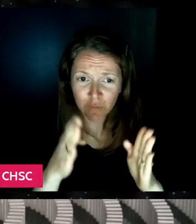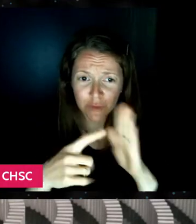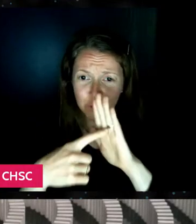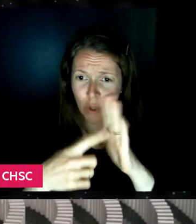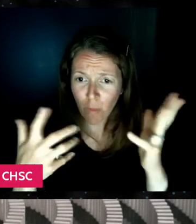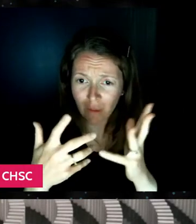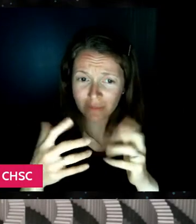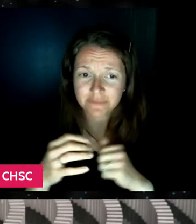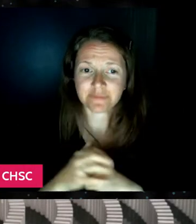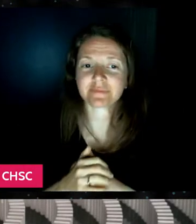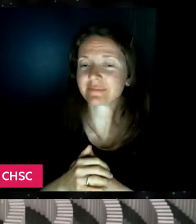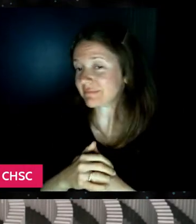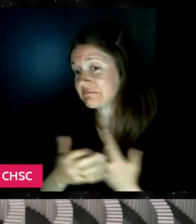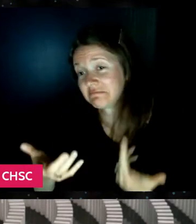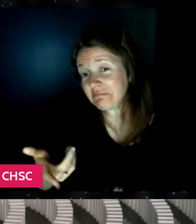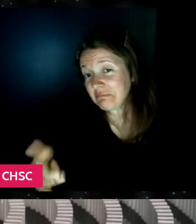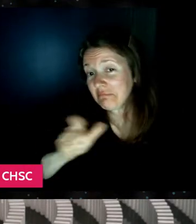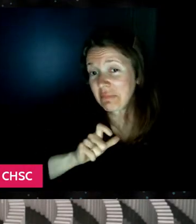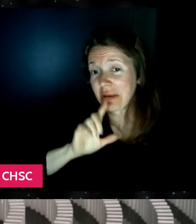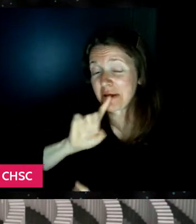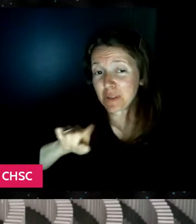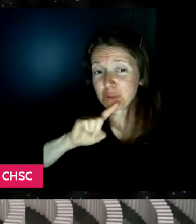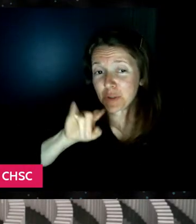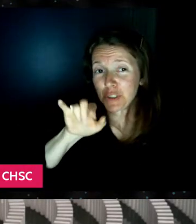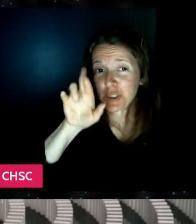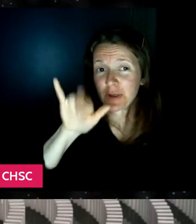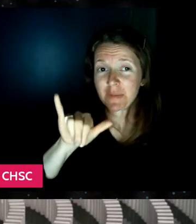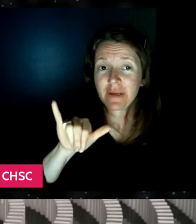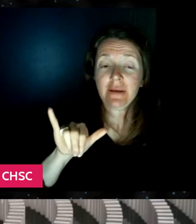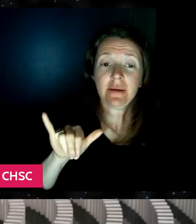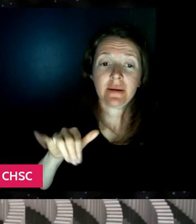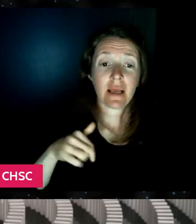I could start at just, you know, I basically said to Lily,